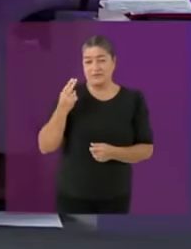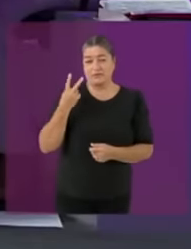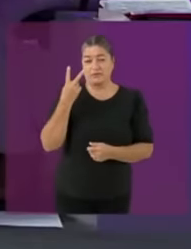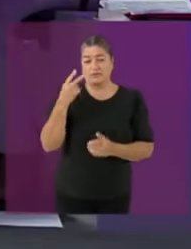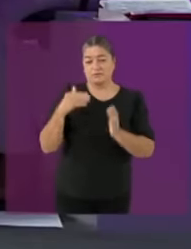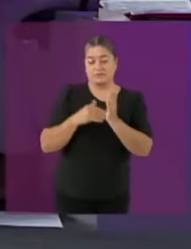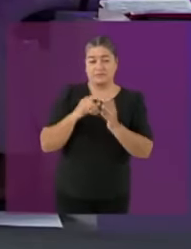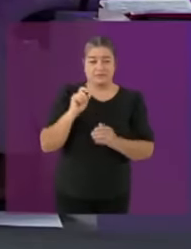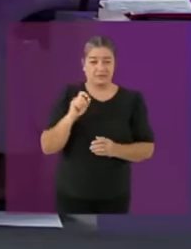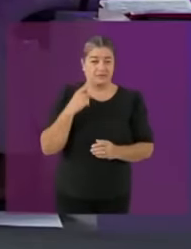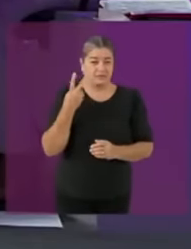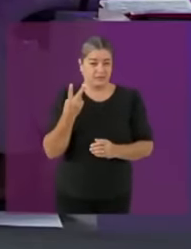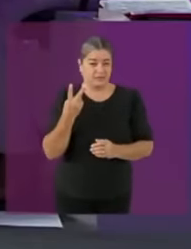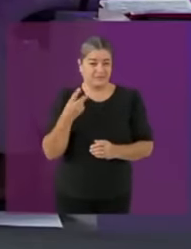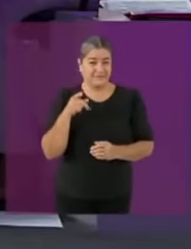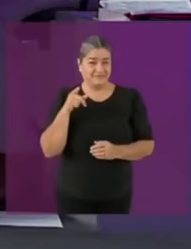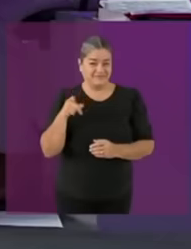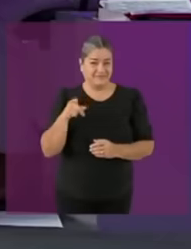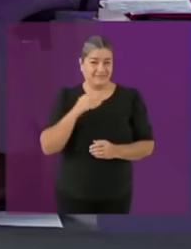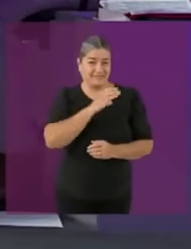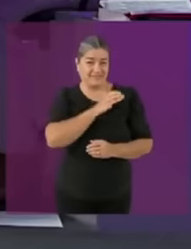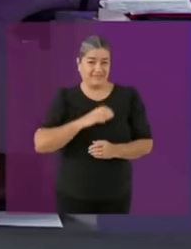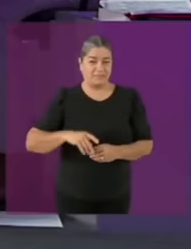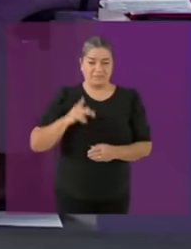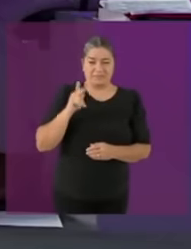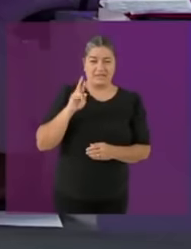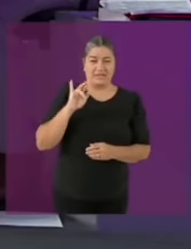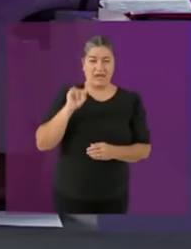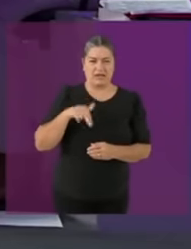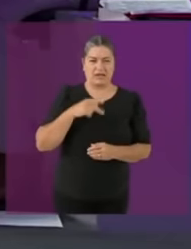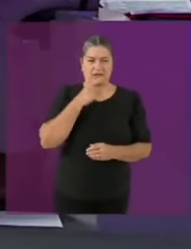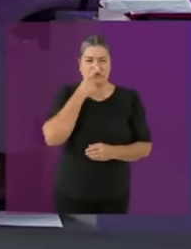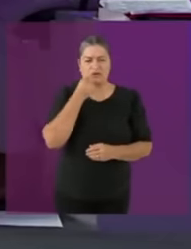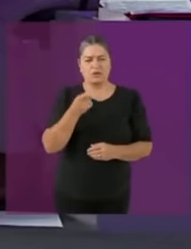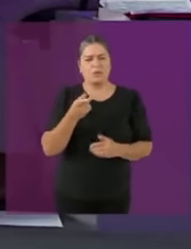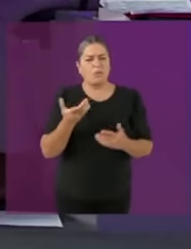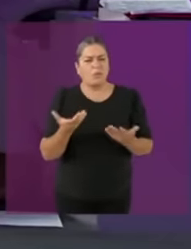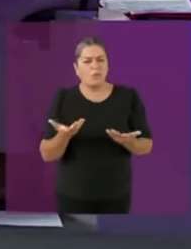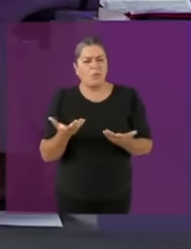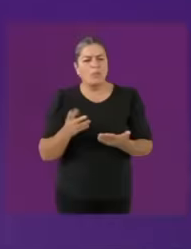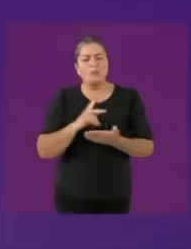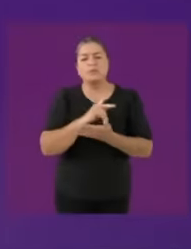that social programs should be temporary, now they have dedicated themselves to saying that they always